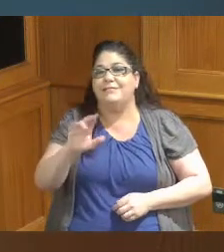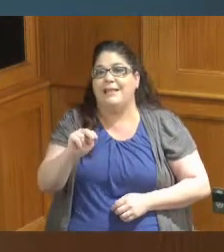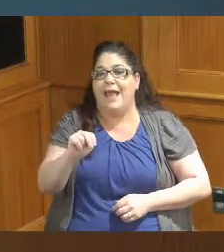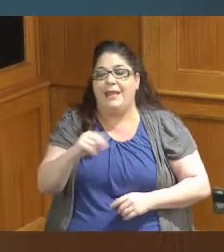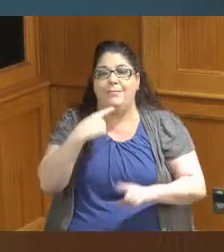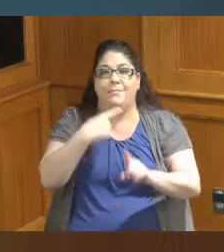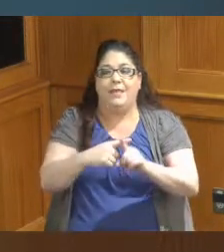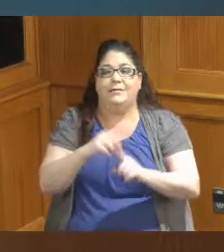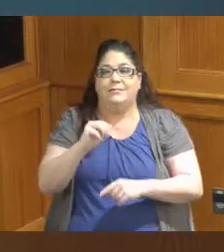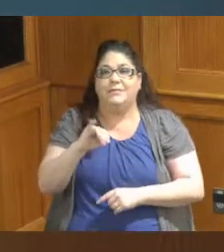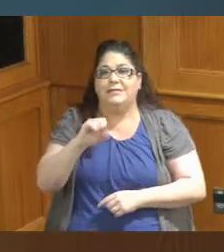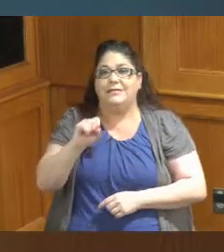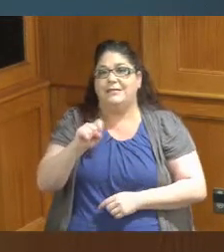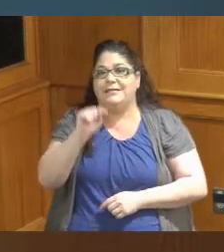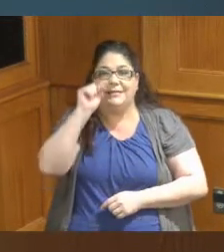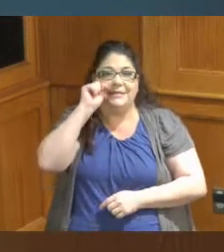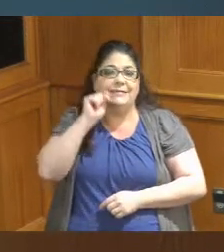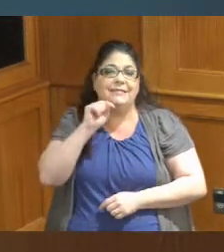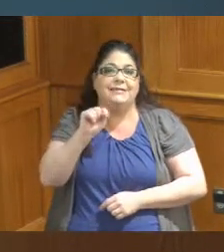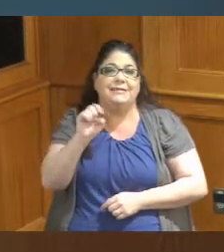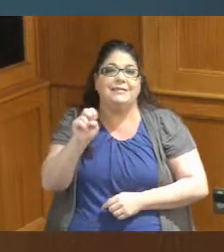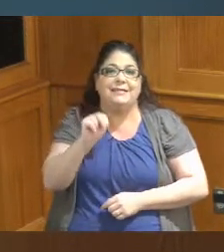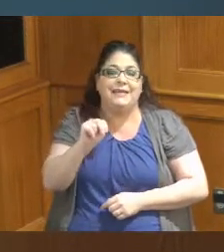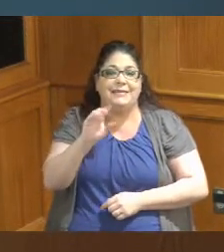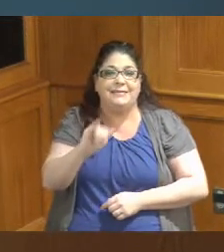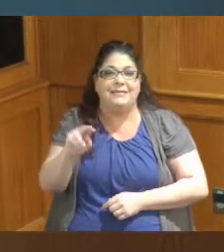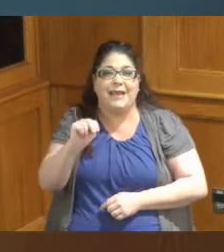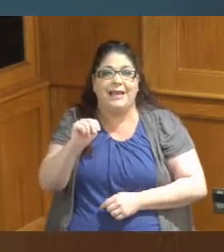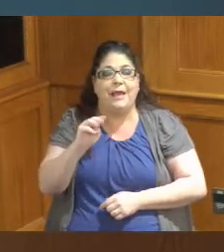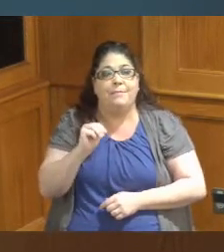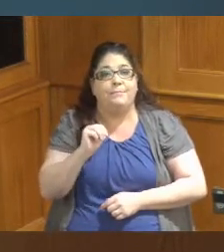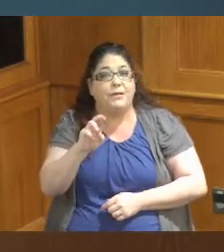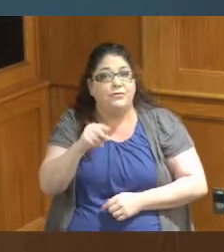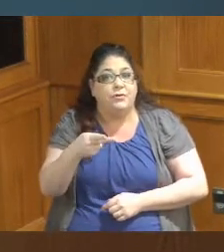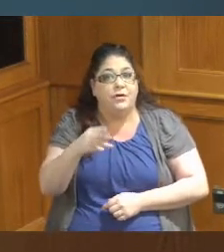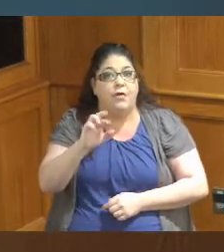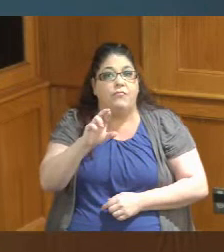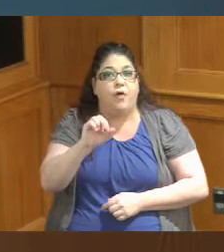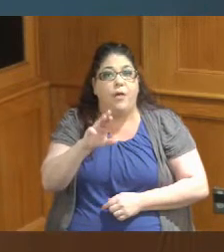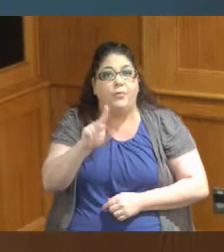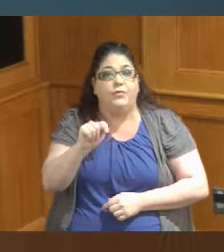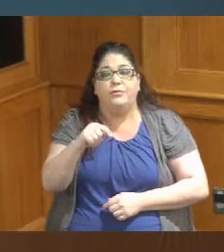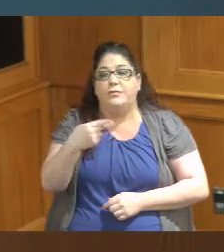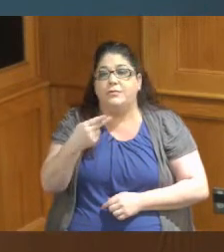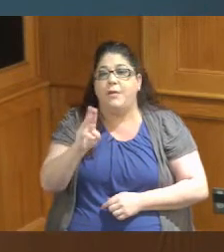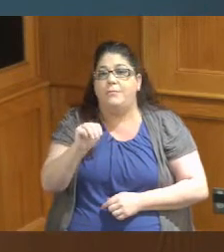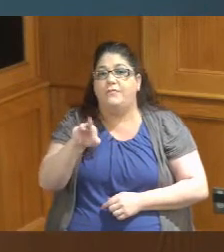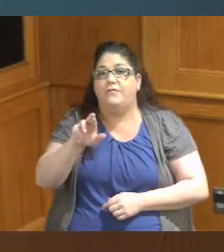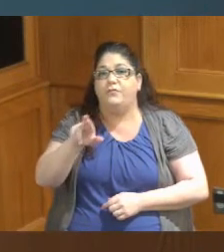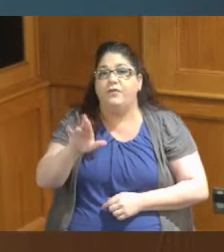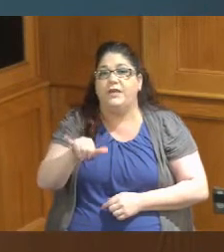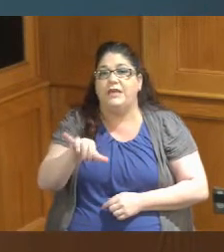teen black Cincinnati and Mr Humphries Robert Humphries who has worked in our juvenile system